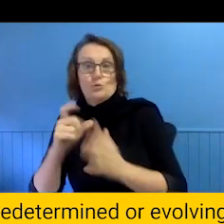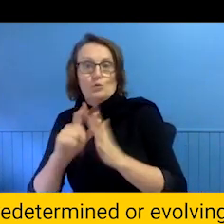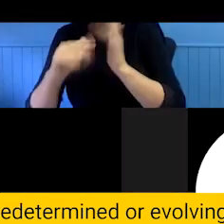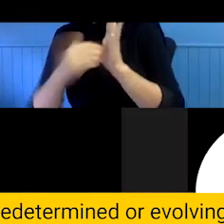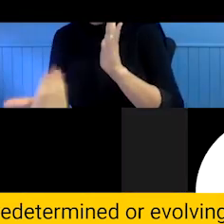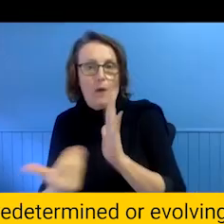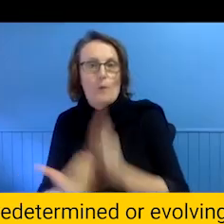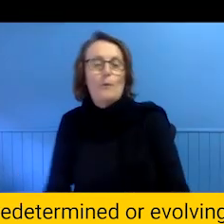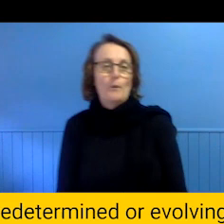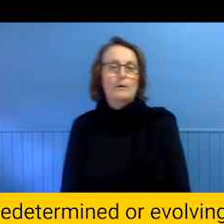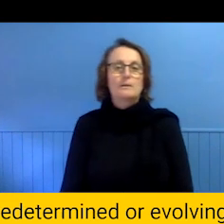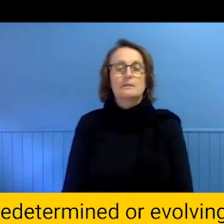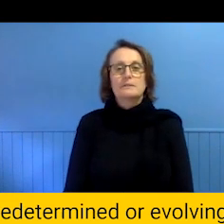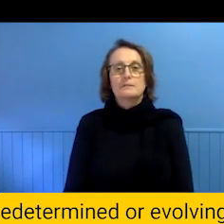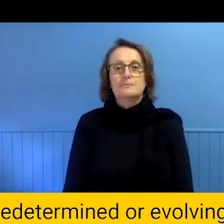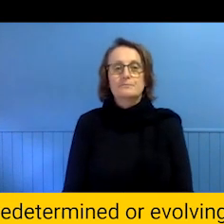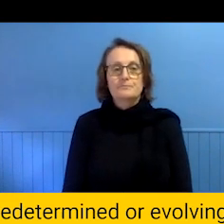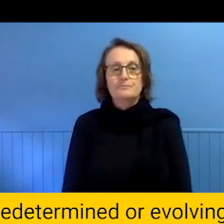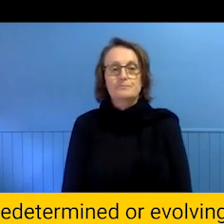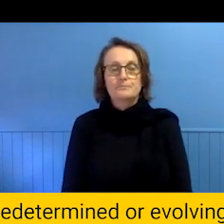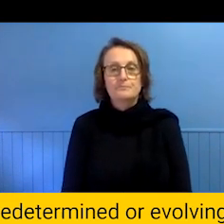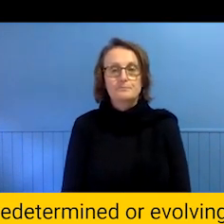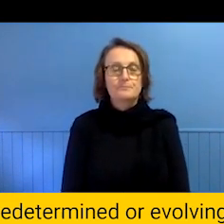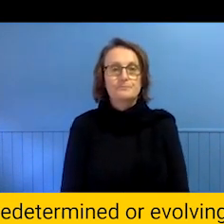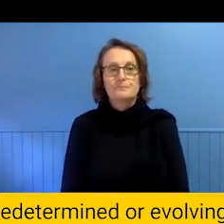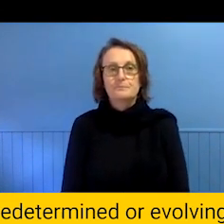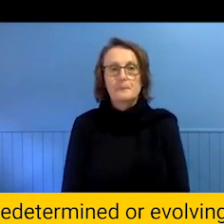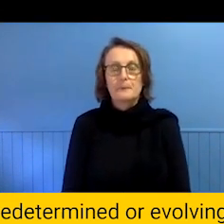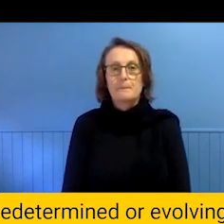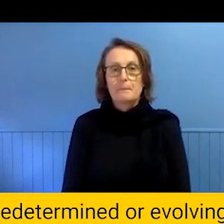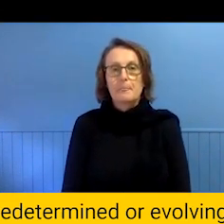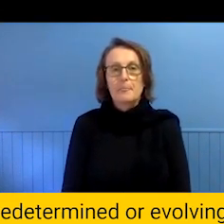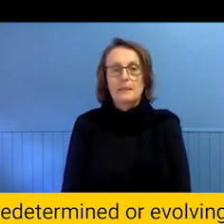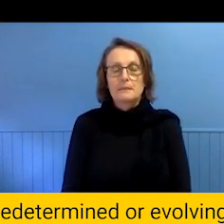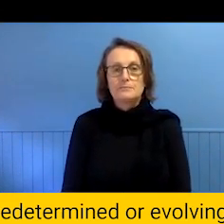Another sort of thing that we have learnt is that it is